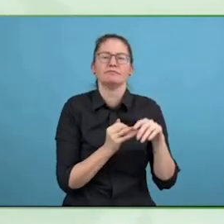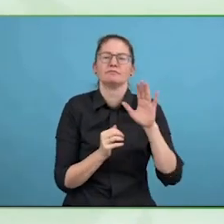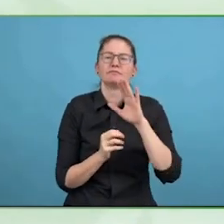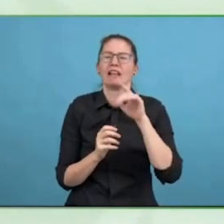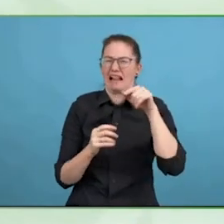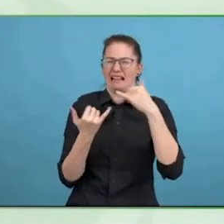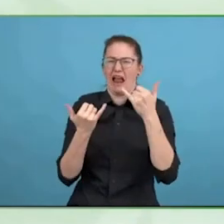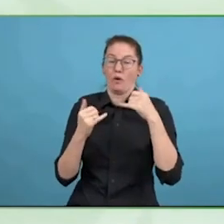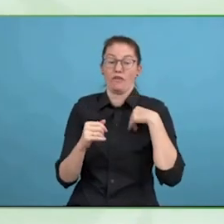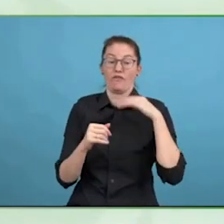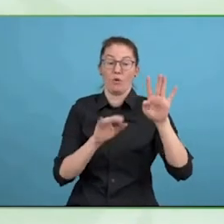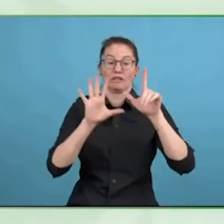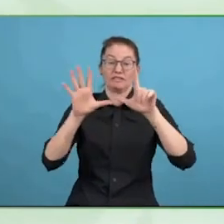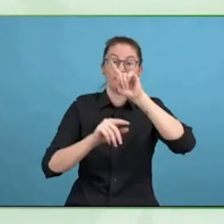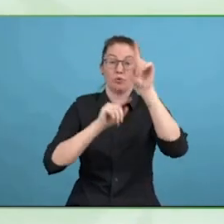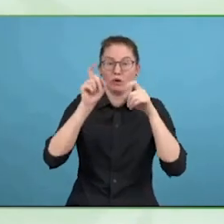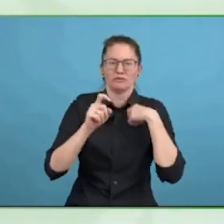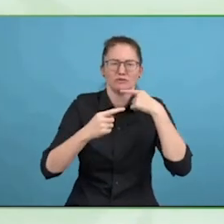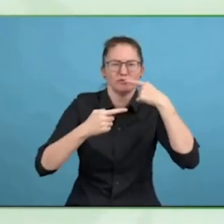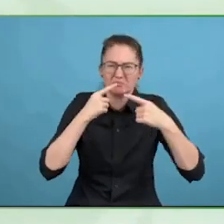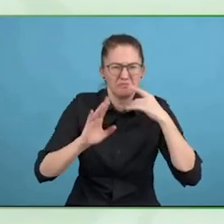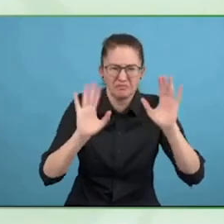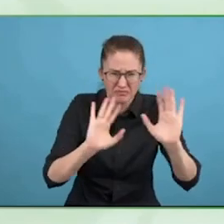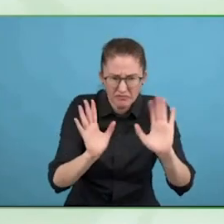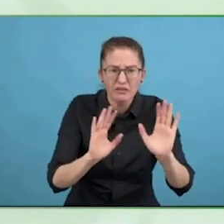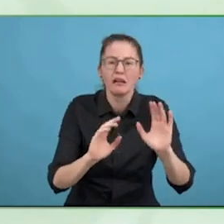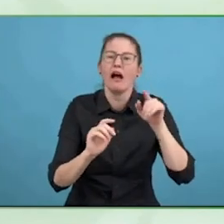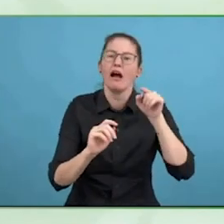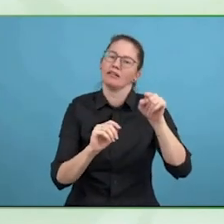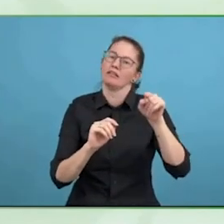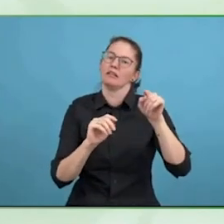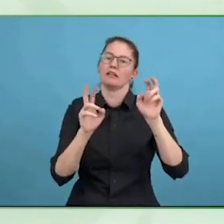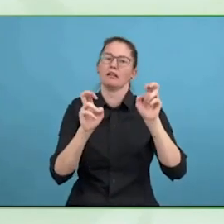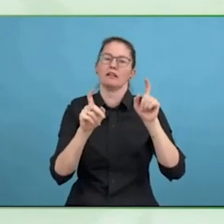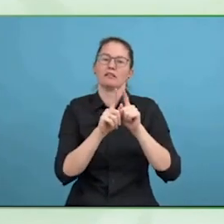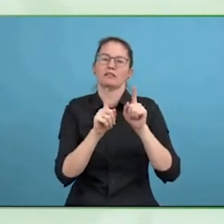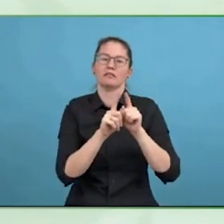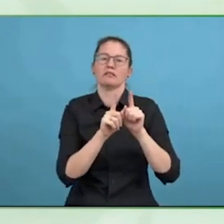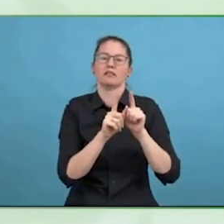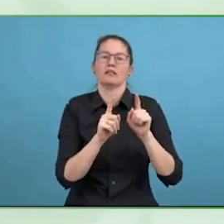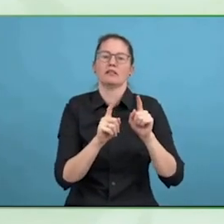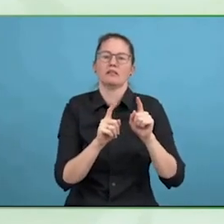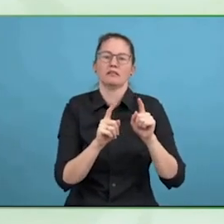So that they should then dig down after the assessment and figure out